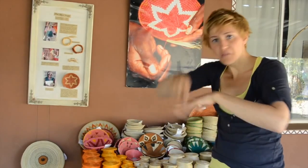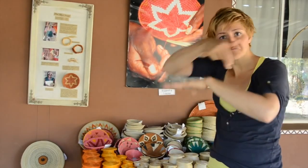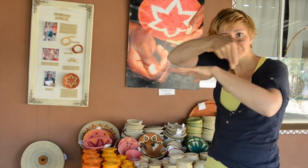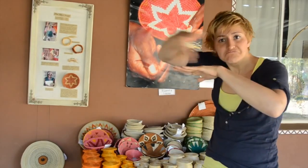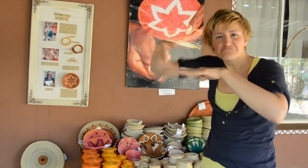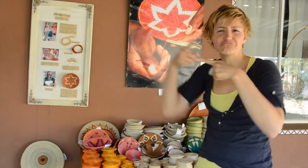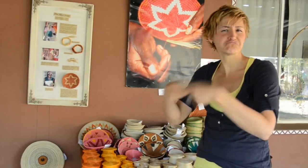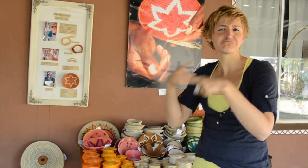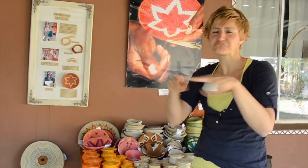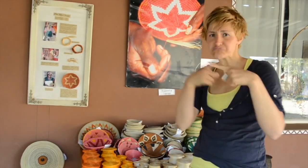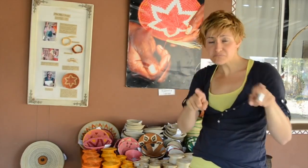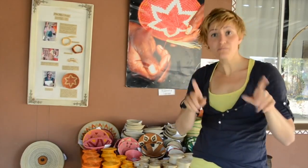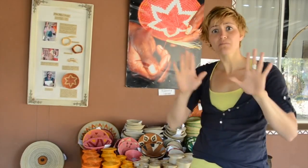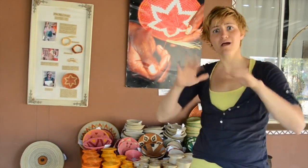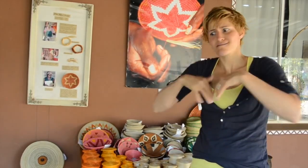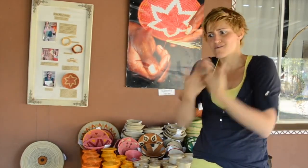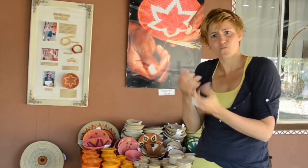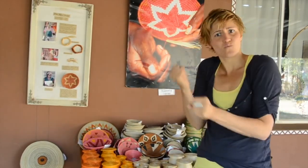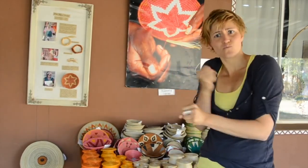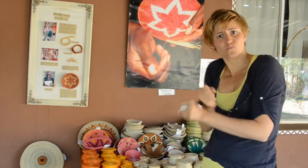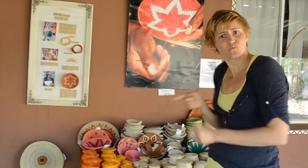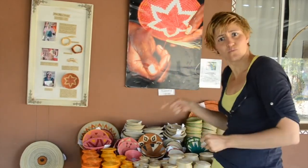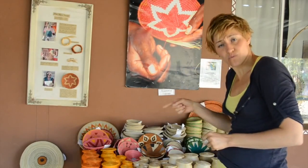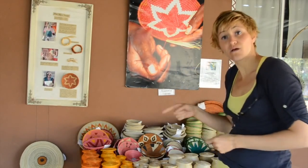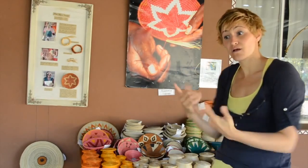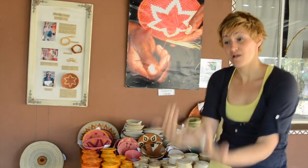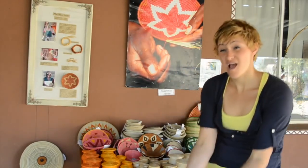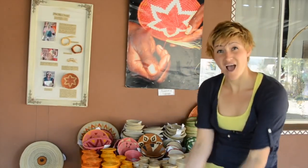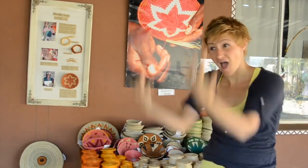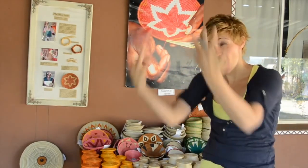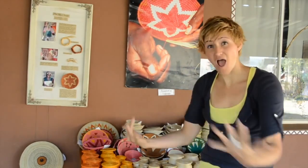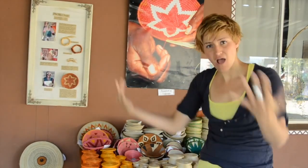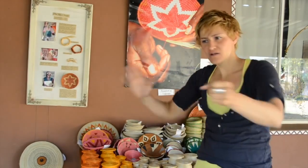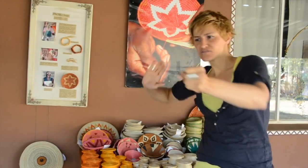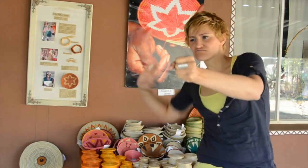After harvesting the sisal, they are washed and